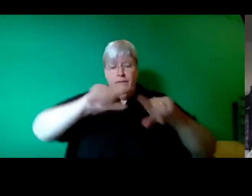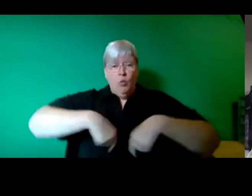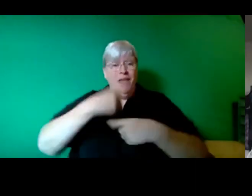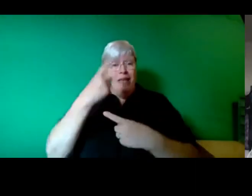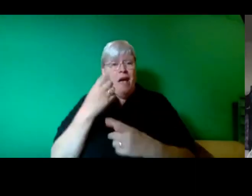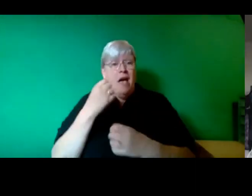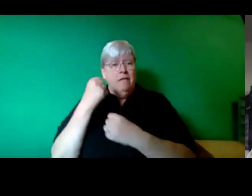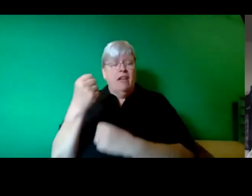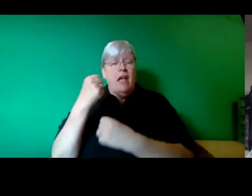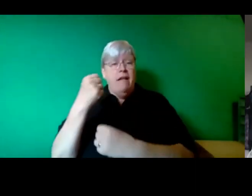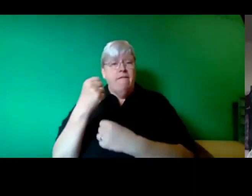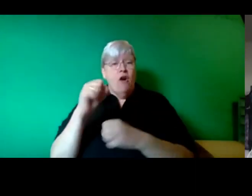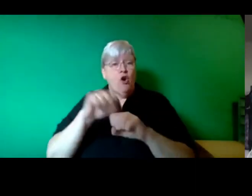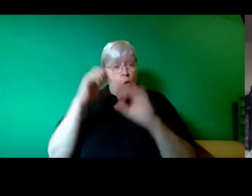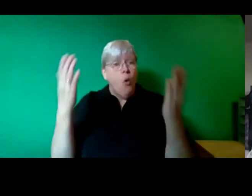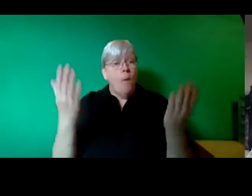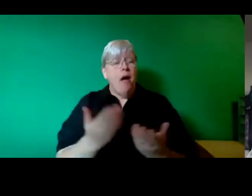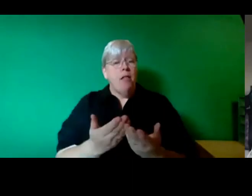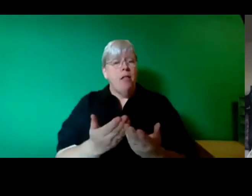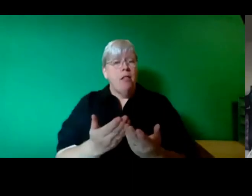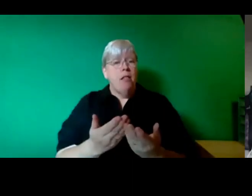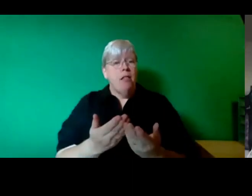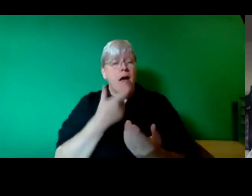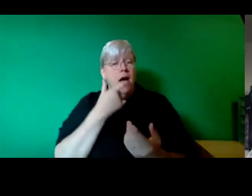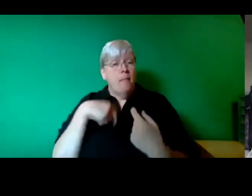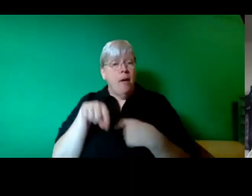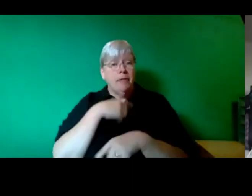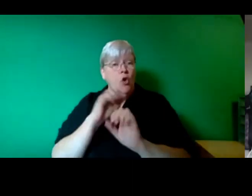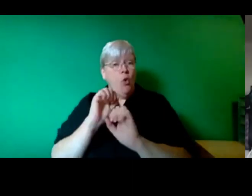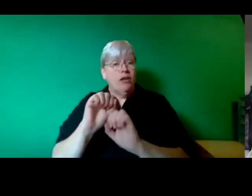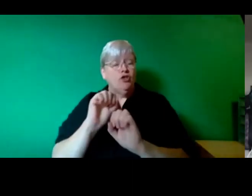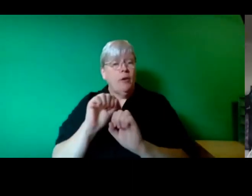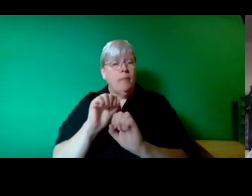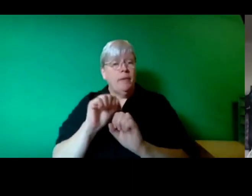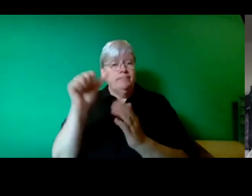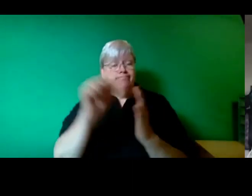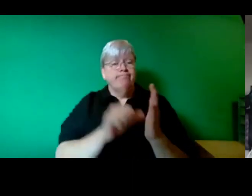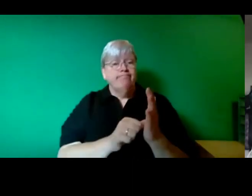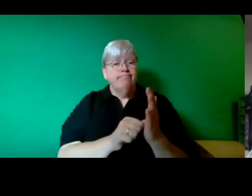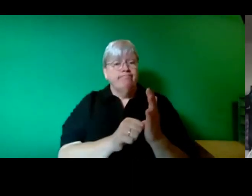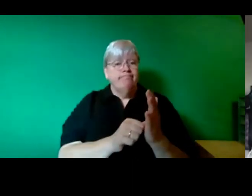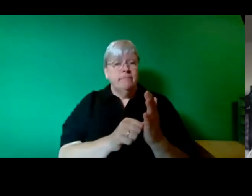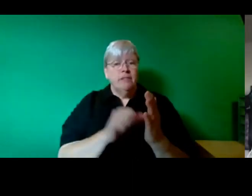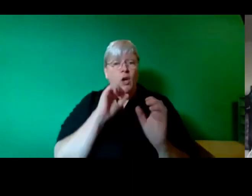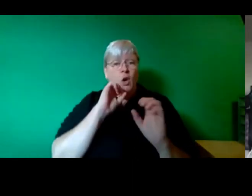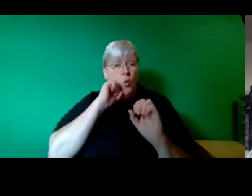public goods agenda, and we'll be in the COP organizing alongside Public Services International